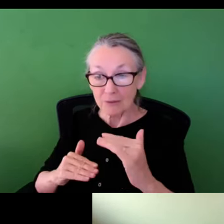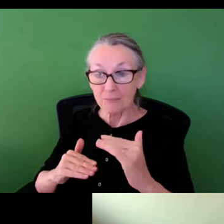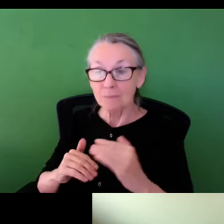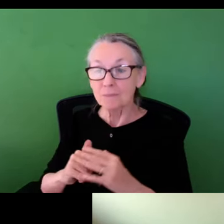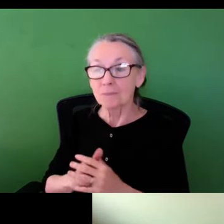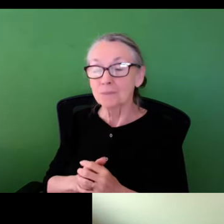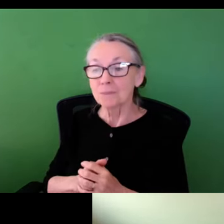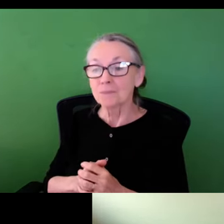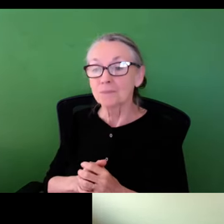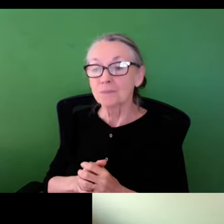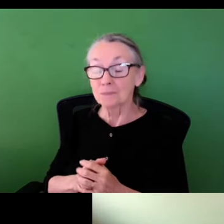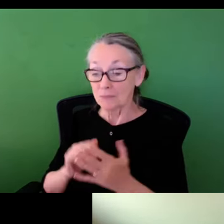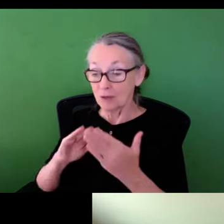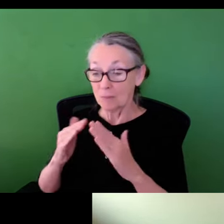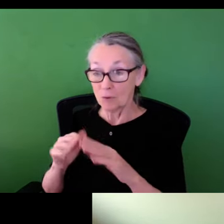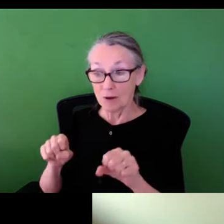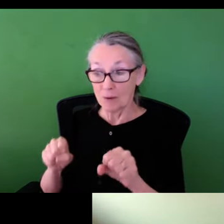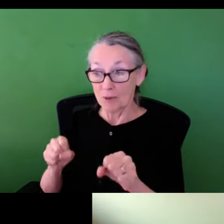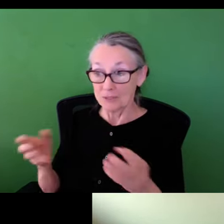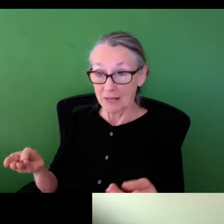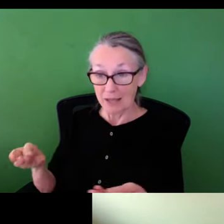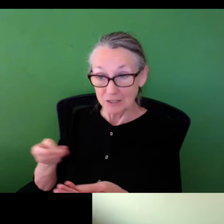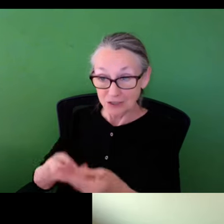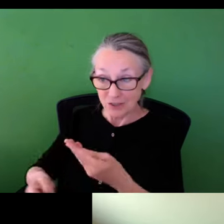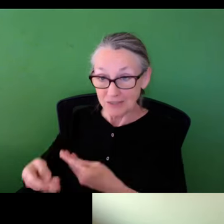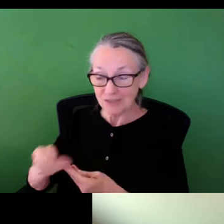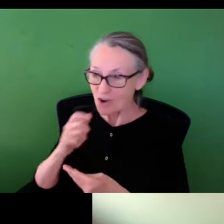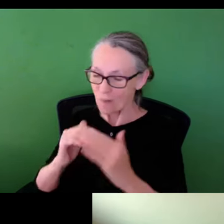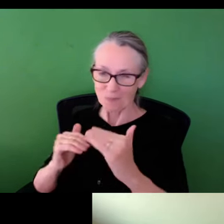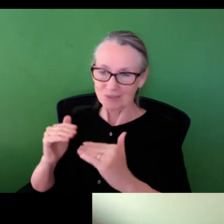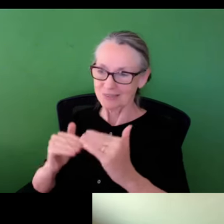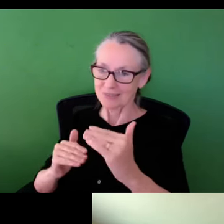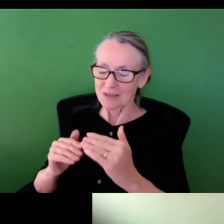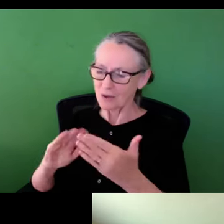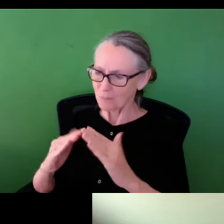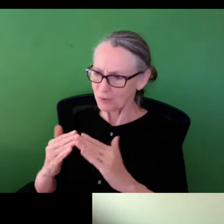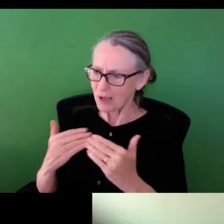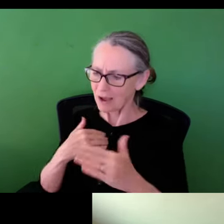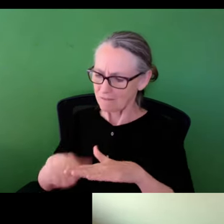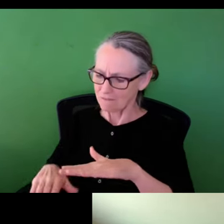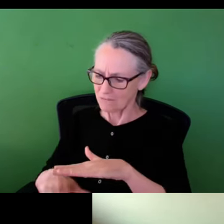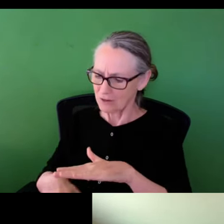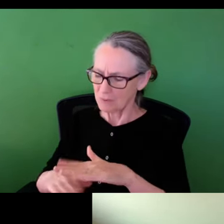sort of community capacity building. I like to think about it as community capacity exchange and